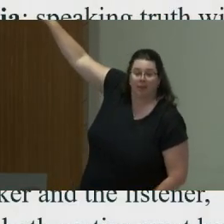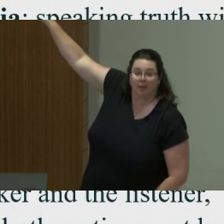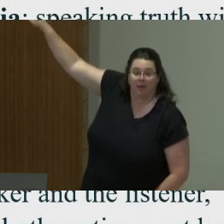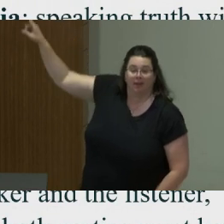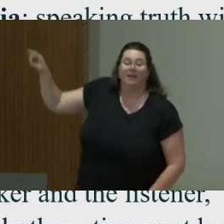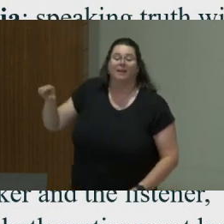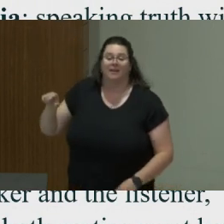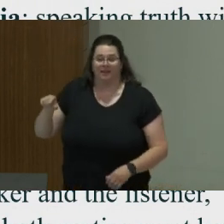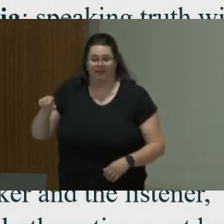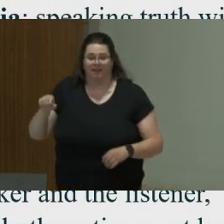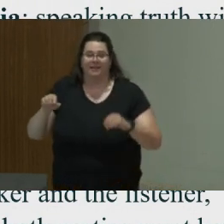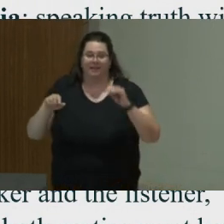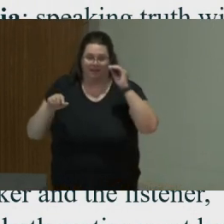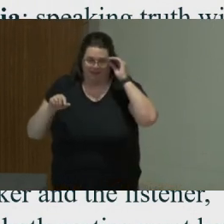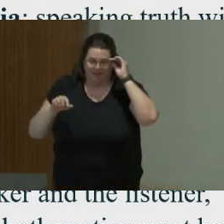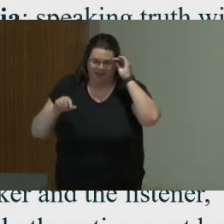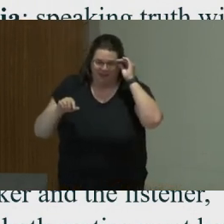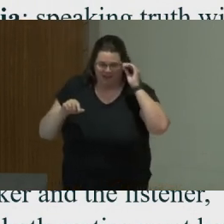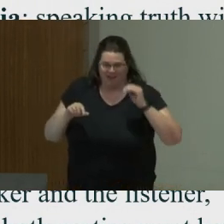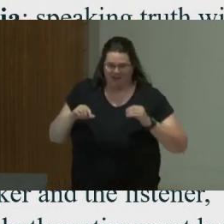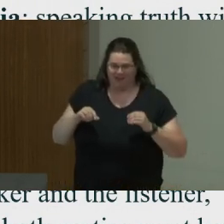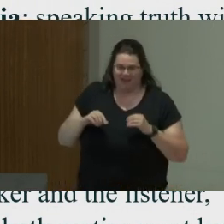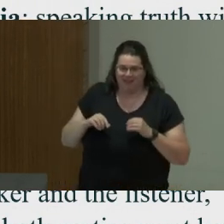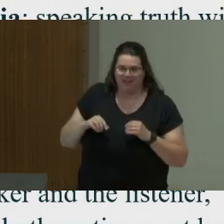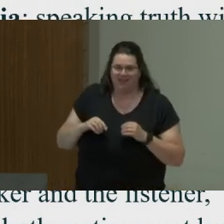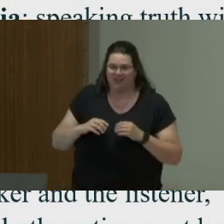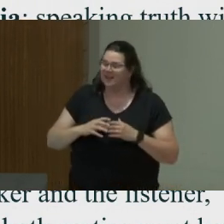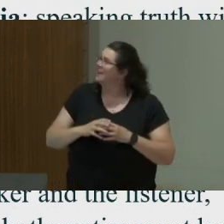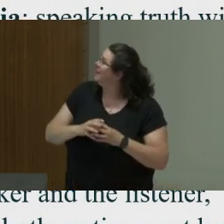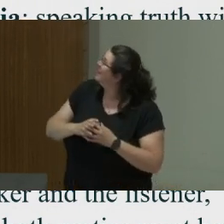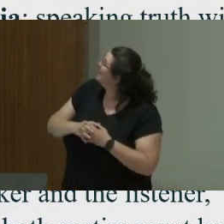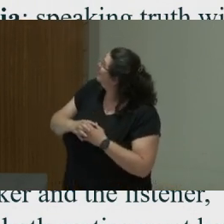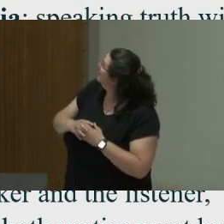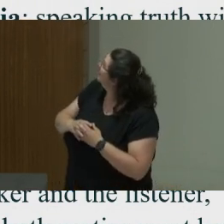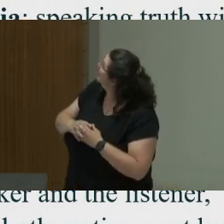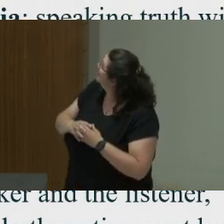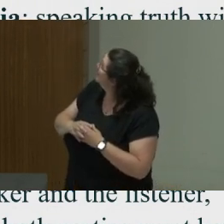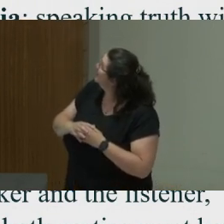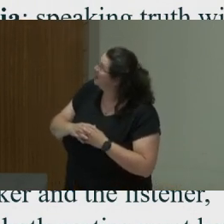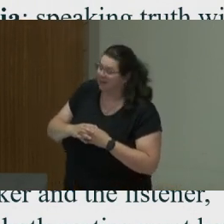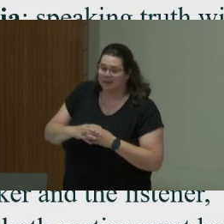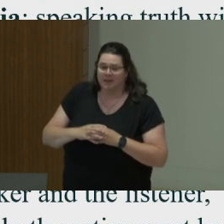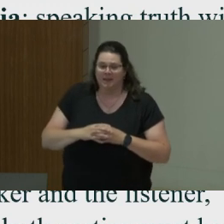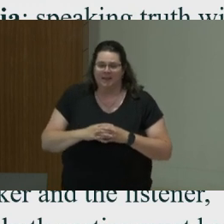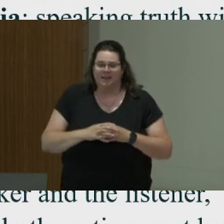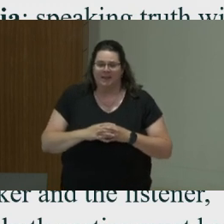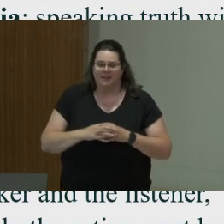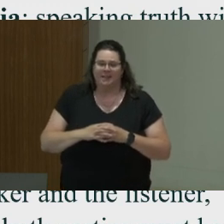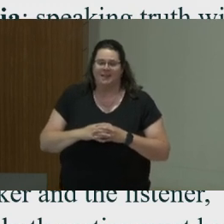confront authority. So parrhesia requires a pact between the speaker and the listener,